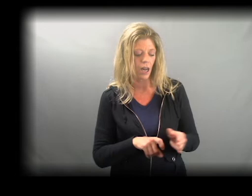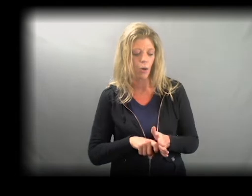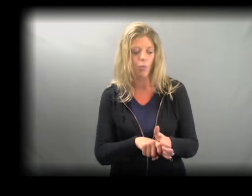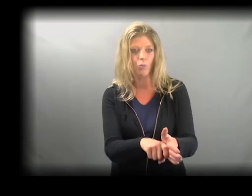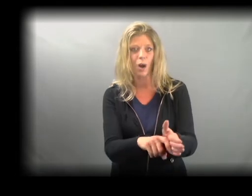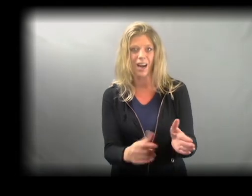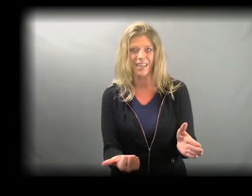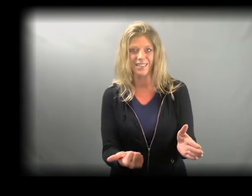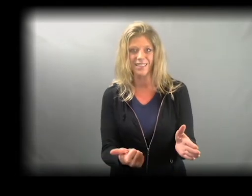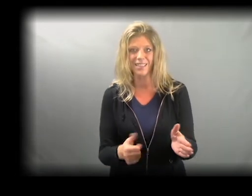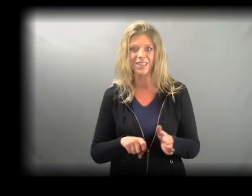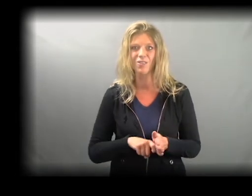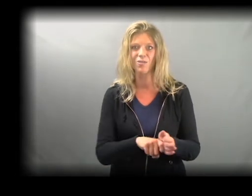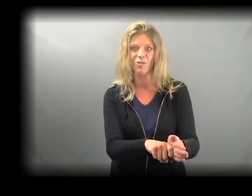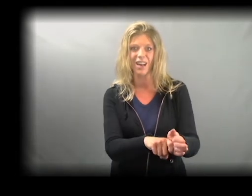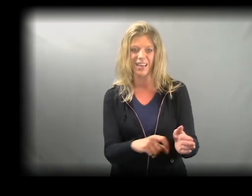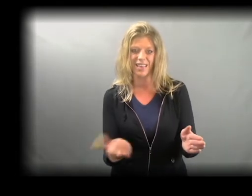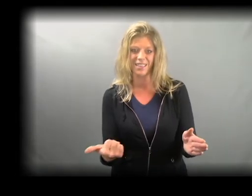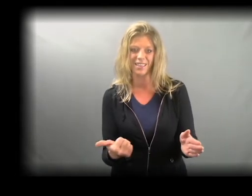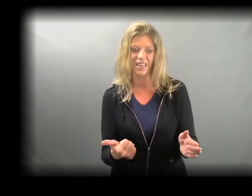RIDES